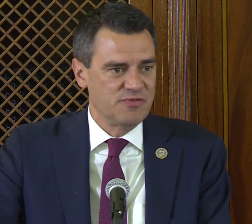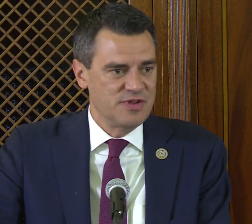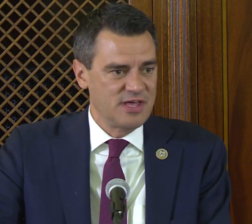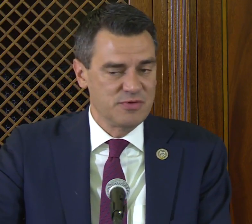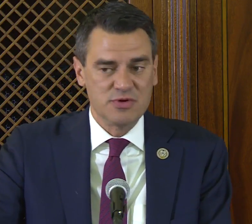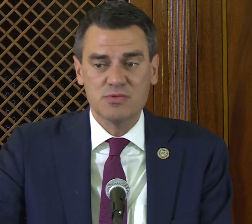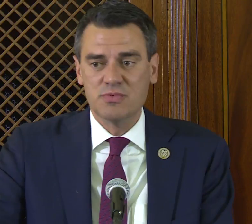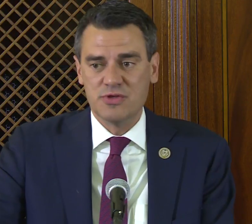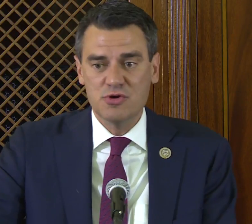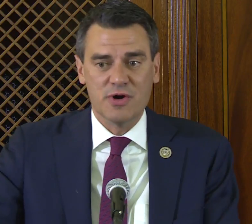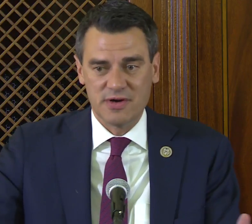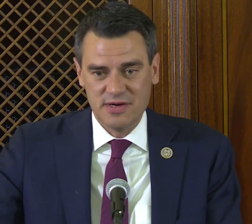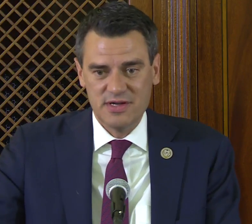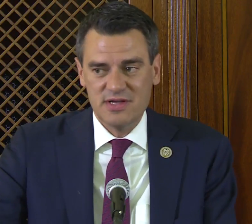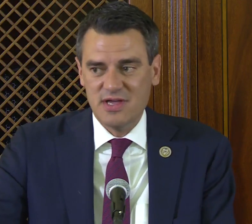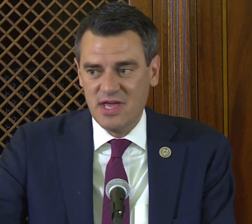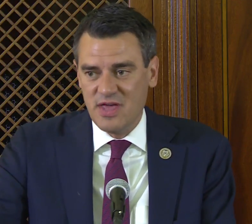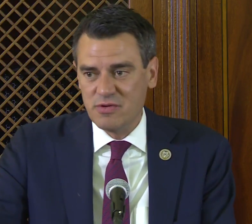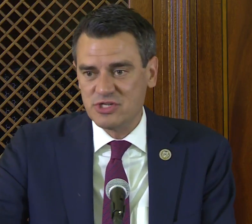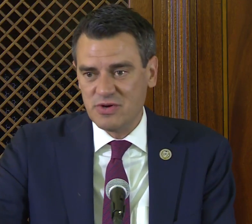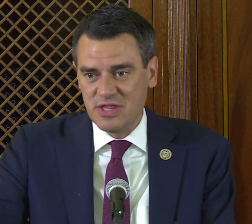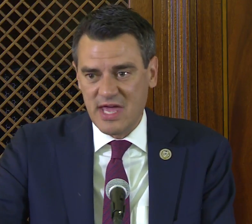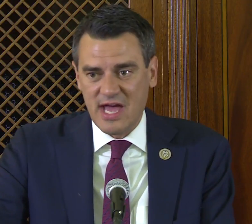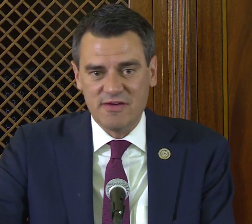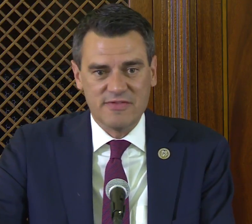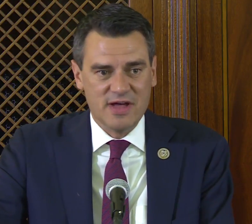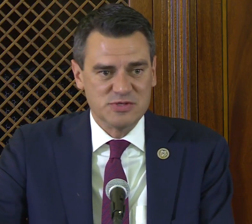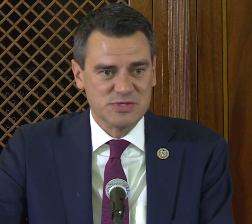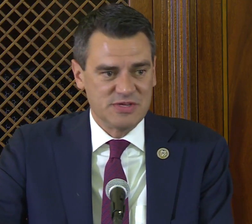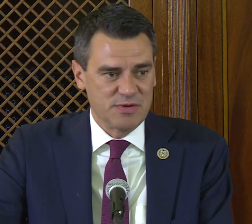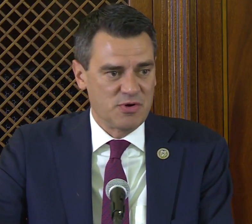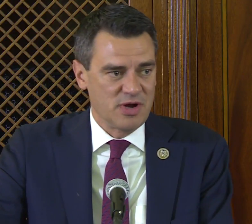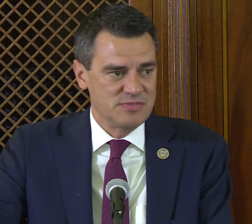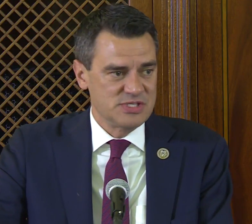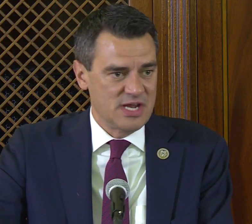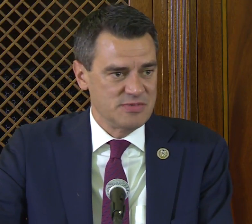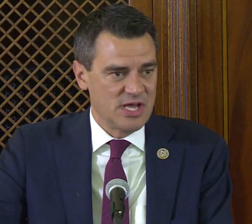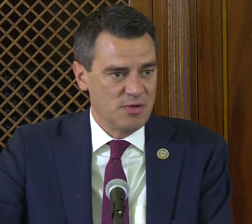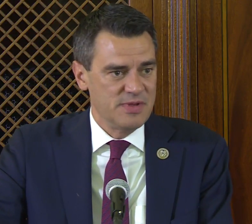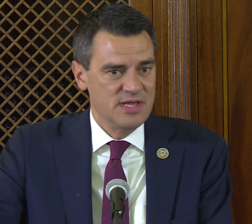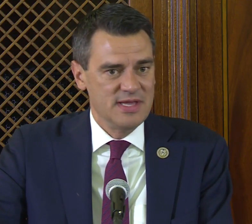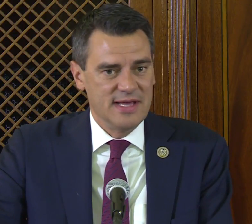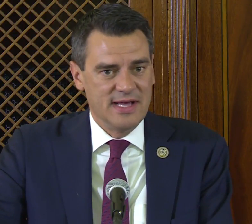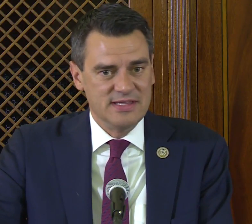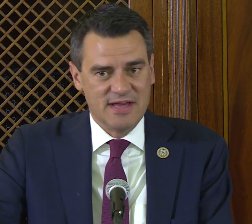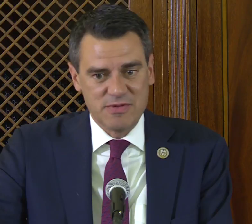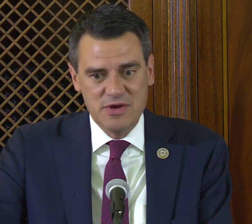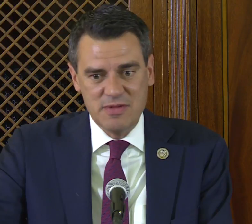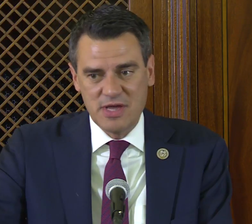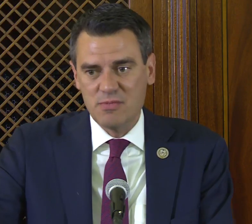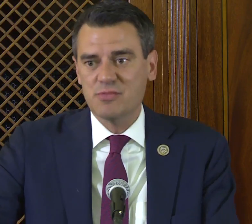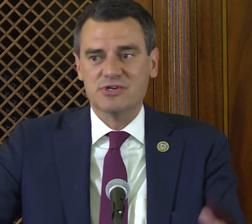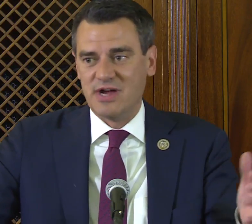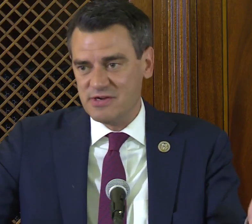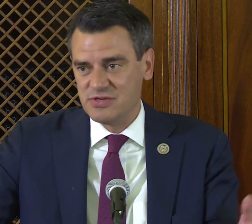for the Deaf with Uber, and they were showing they have specific programs set up to help the deaf community become Uber drivers,